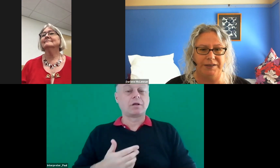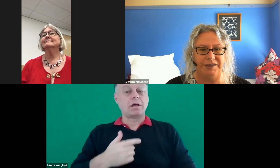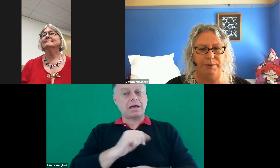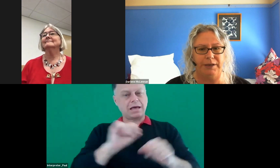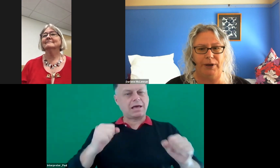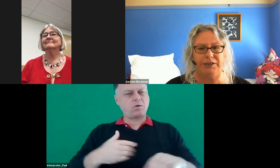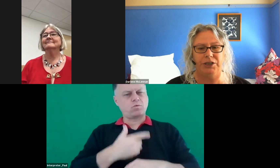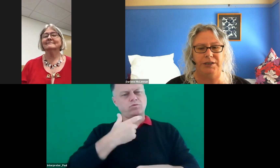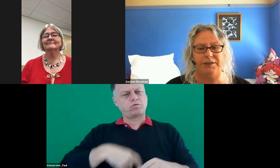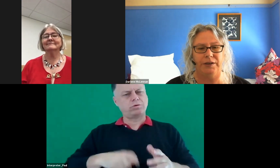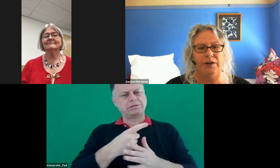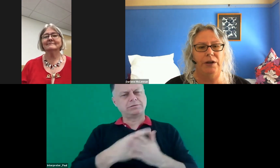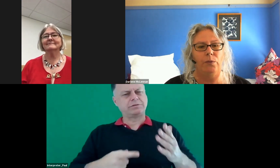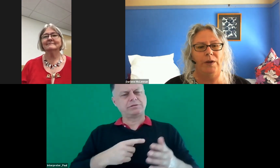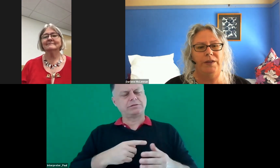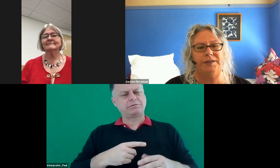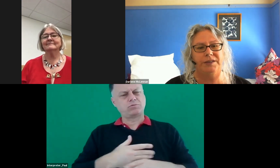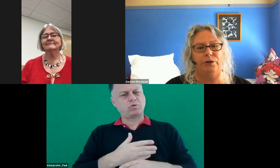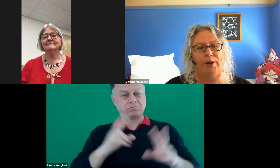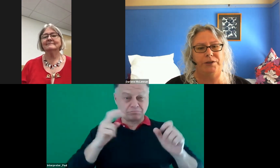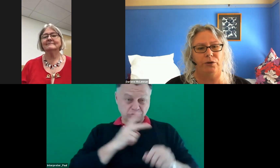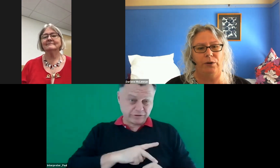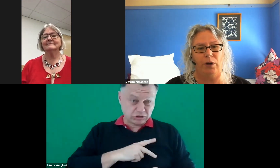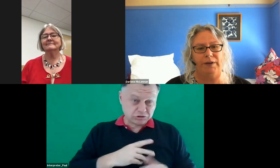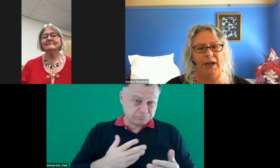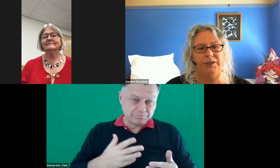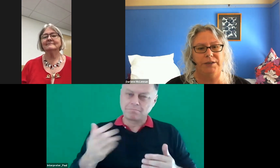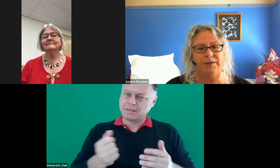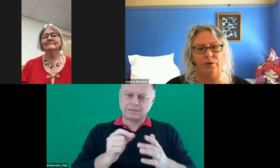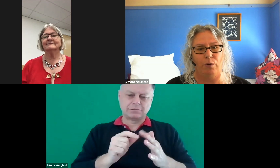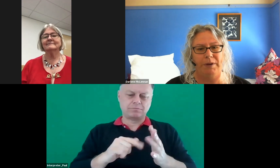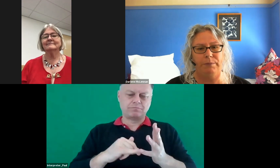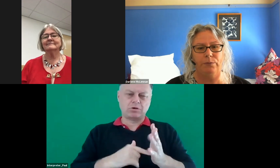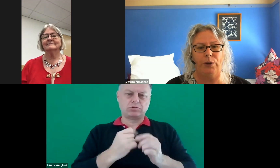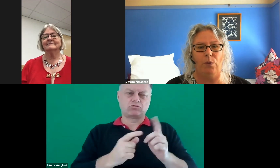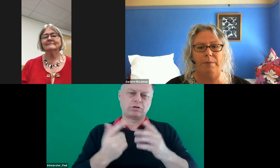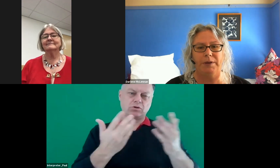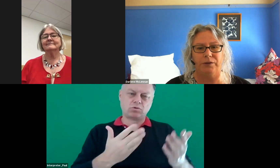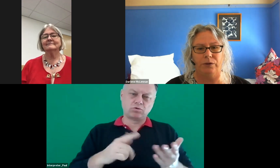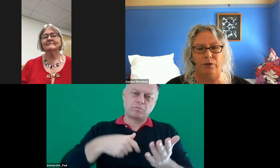disability practitioners. Whether this is through post-grad qualifications or minimum requirements